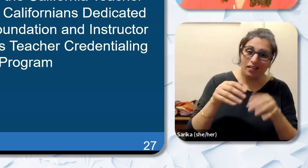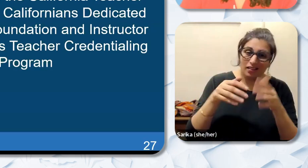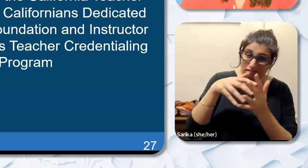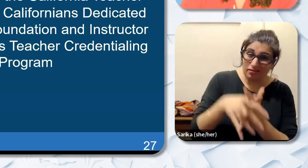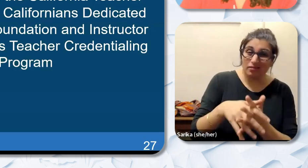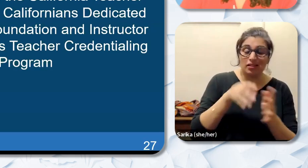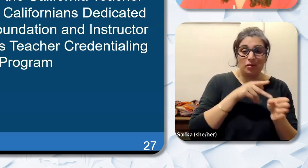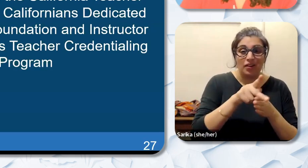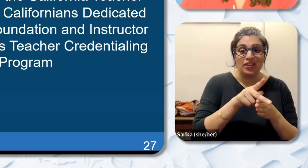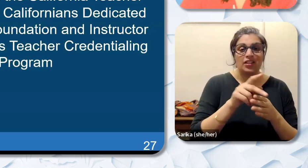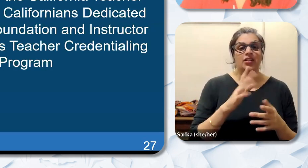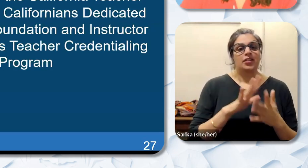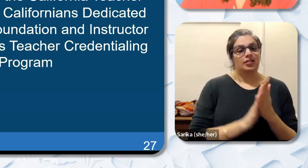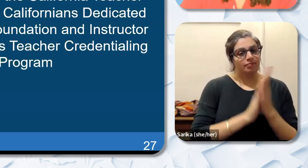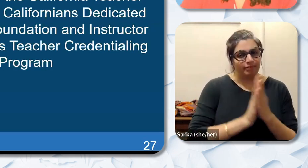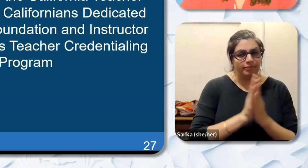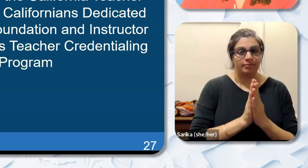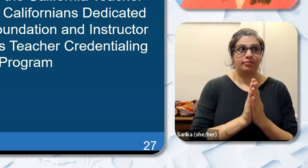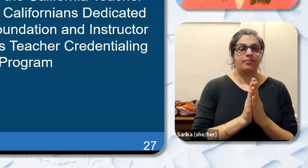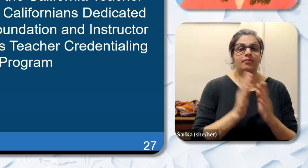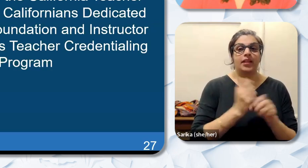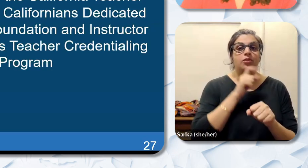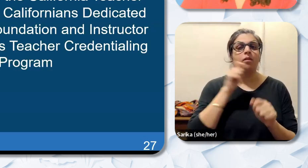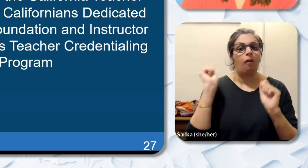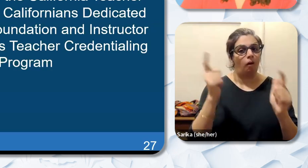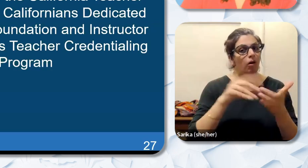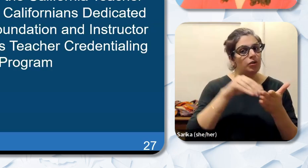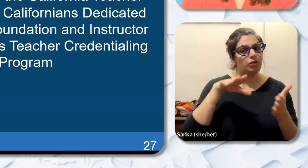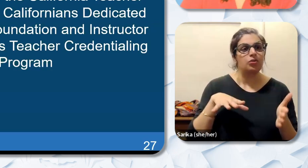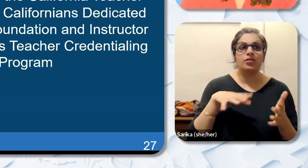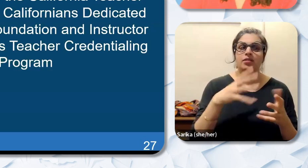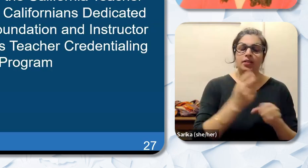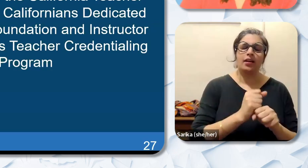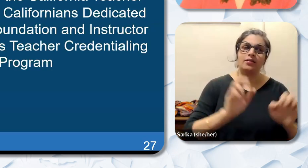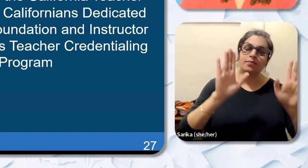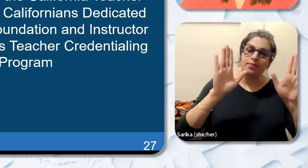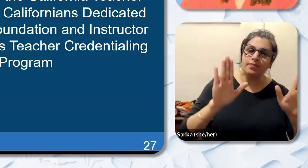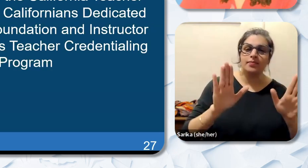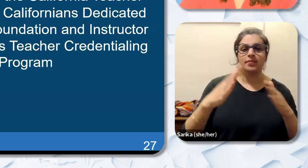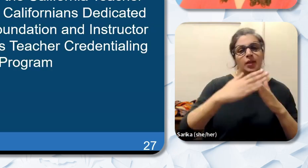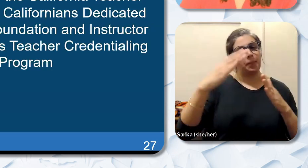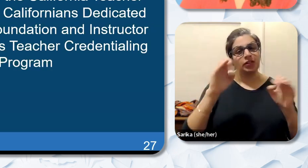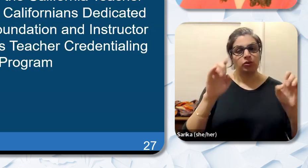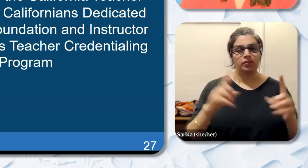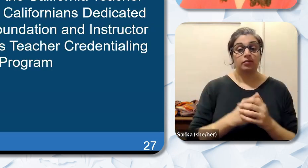her commitment to ensure all students receive an excellent education. In addition Dr. J was